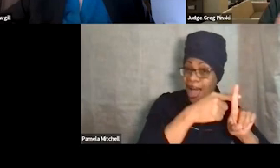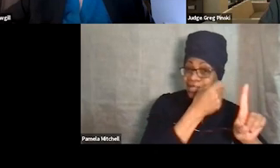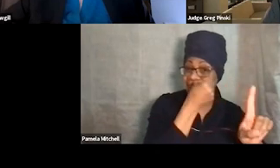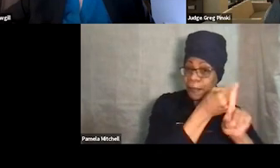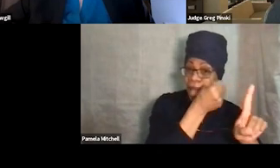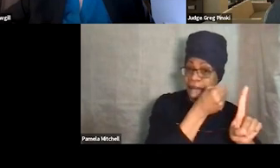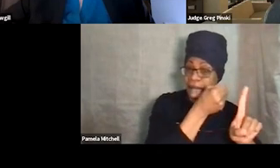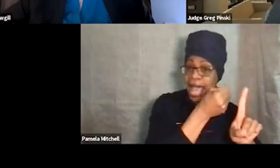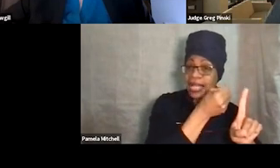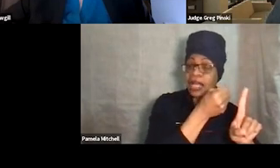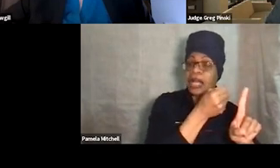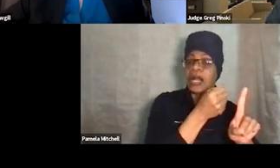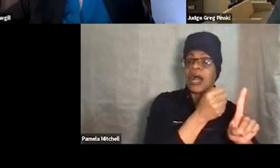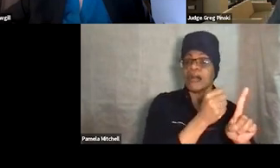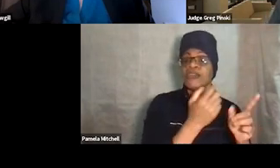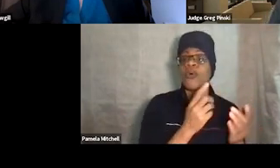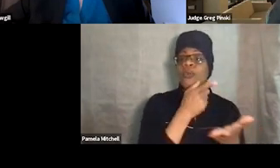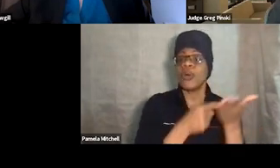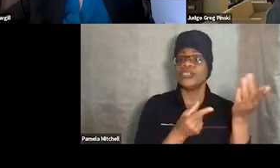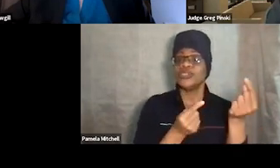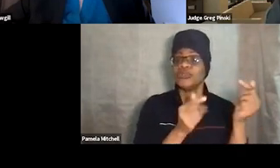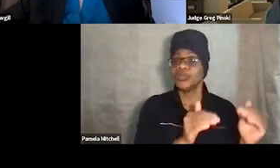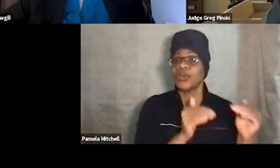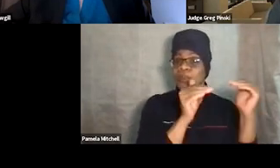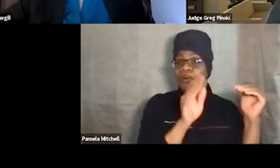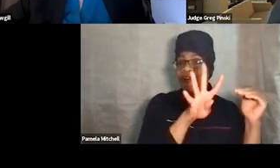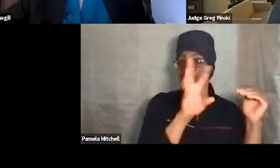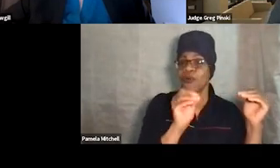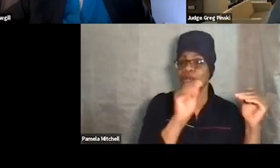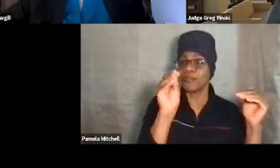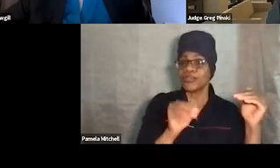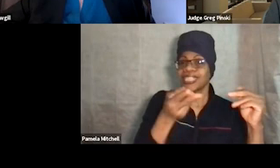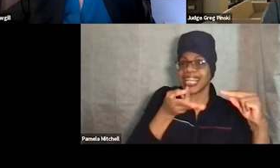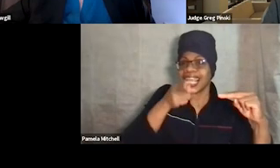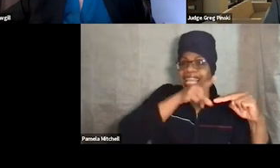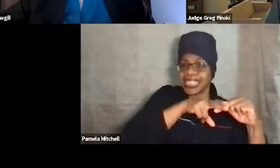you're actually promoting recidivism. There's a 40% increase in recidivism